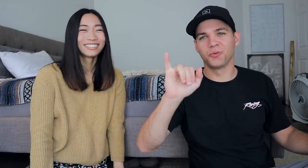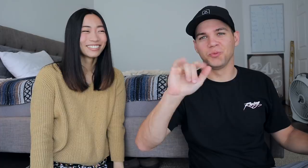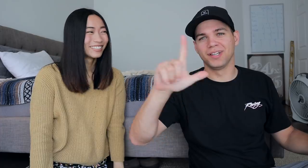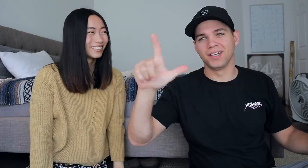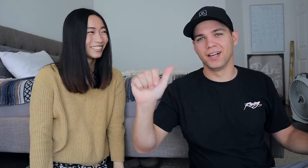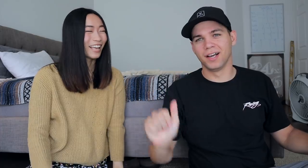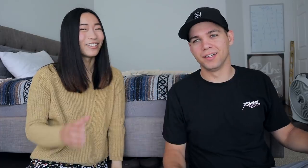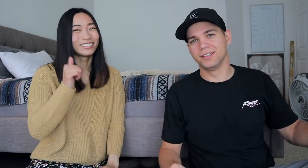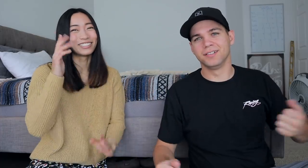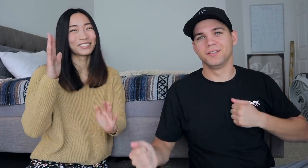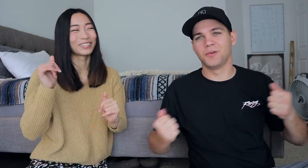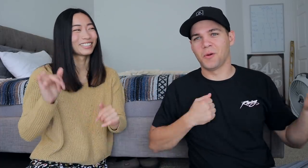G-O-R-I-L-L-A